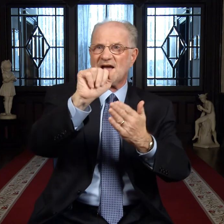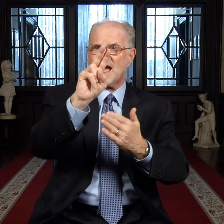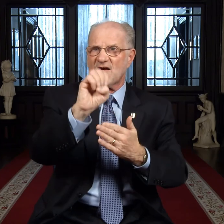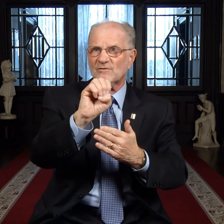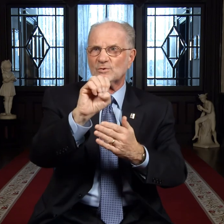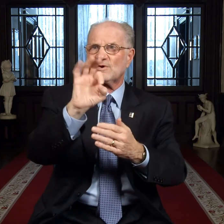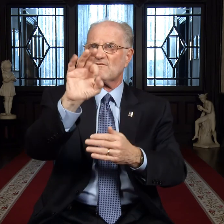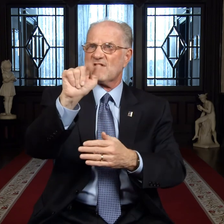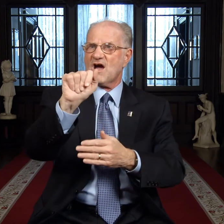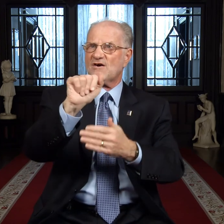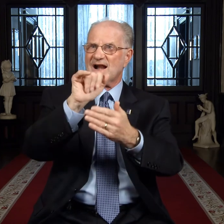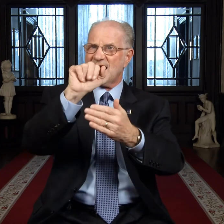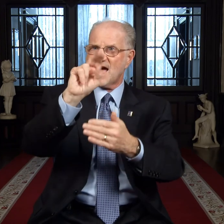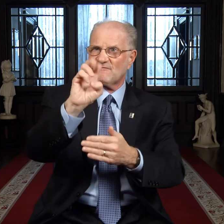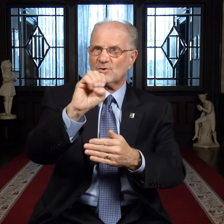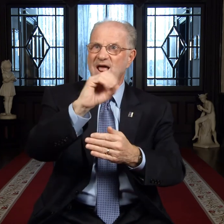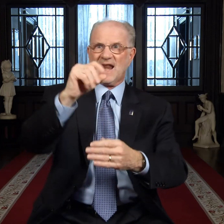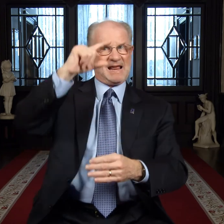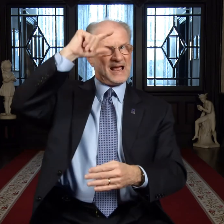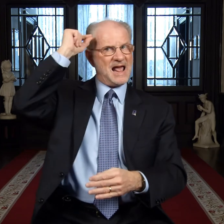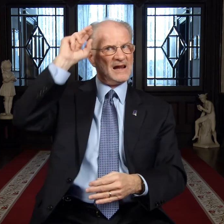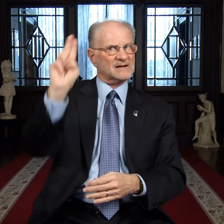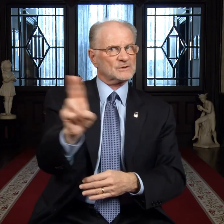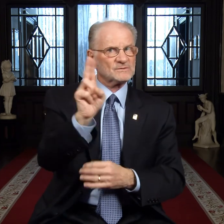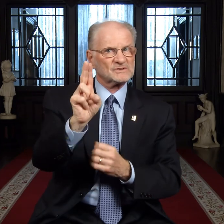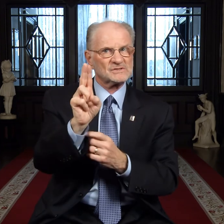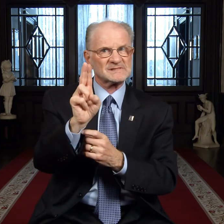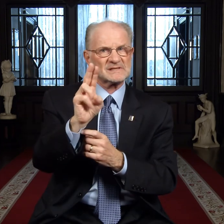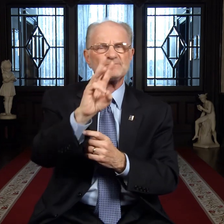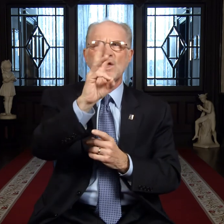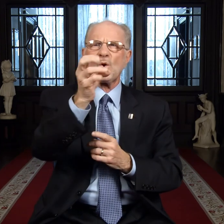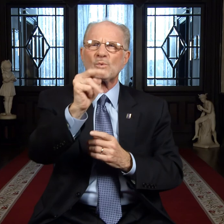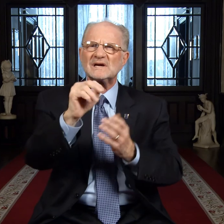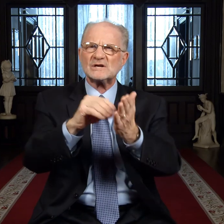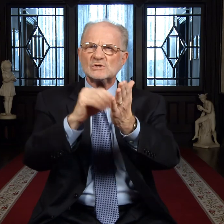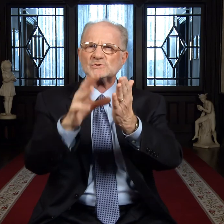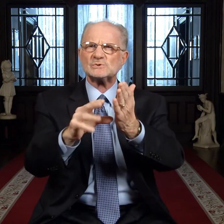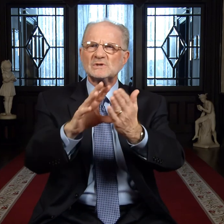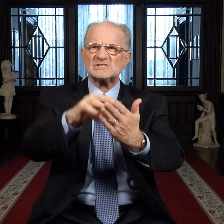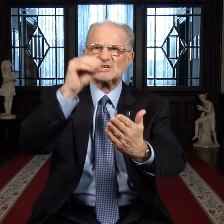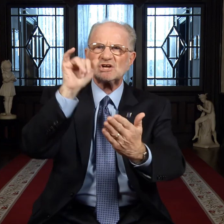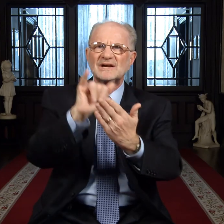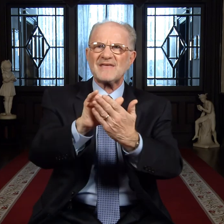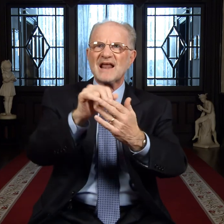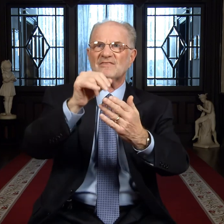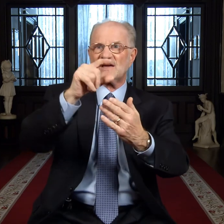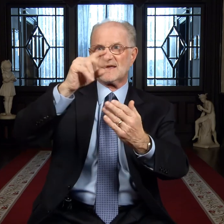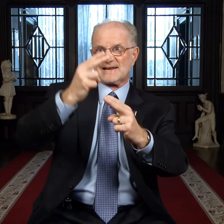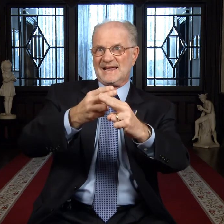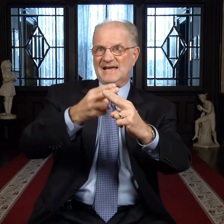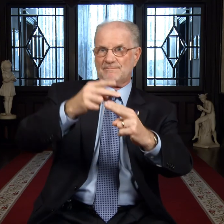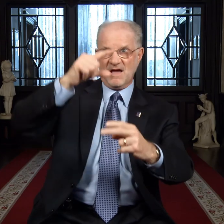"New York Avenue- Florida Avenue-Gallaudet U." When students learned that the Gallaudet name